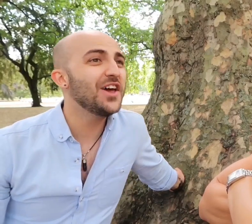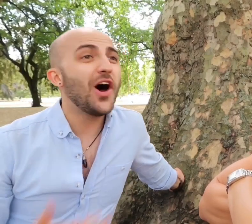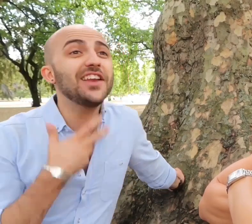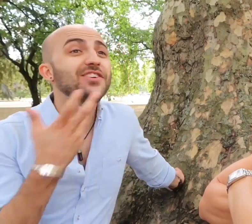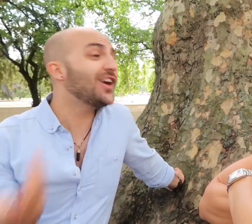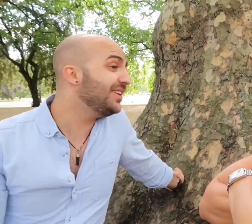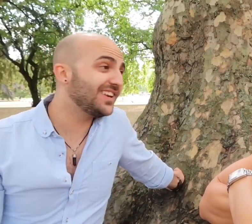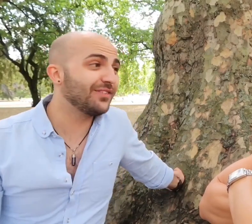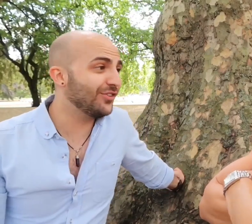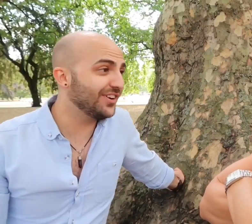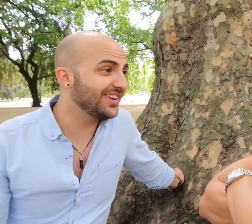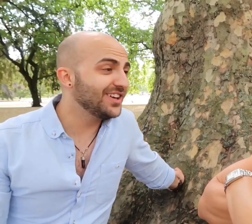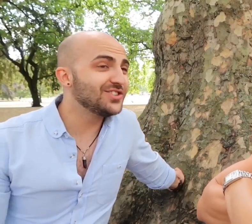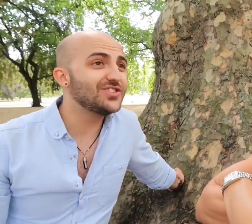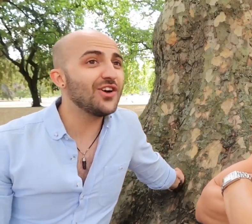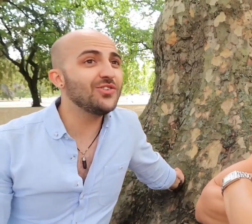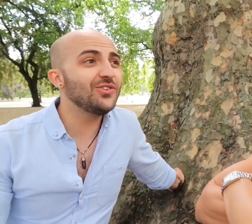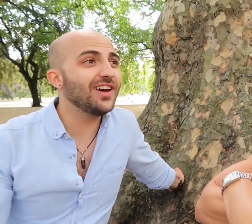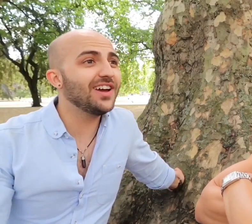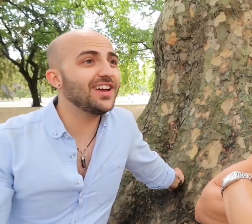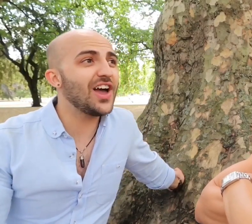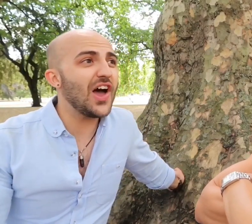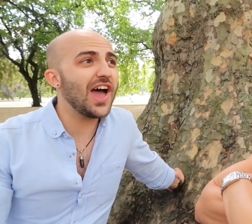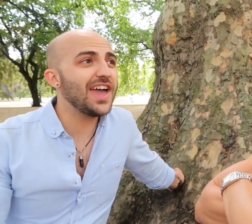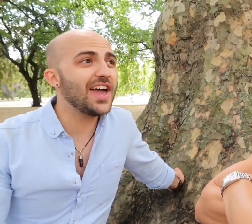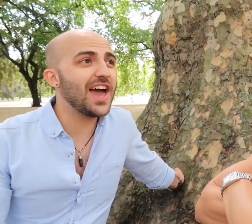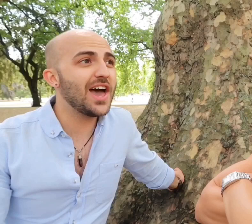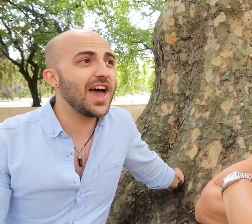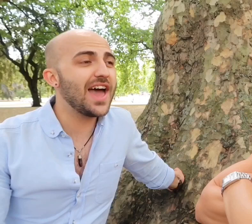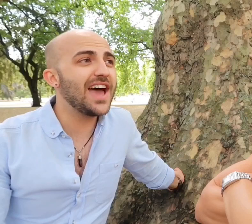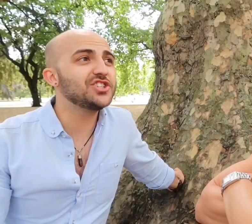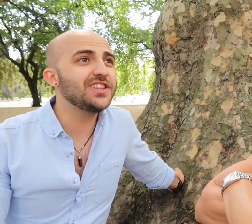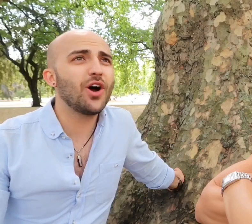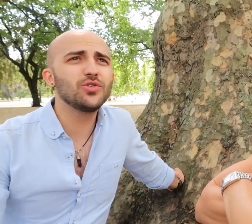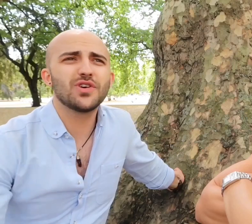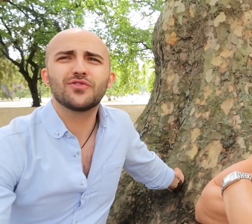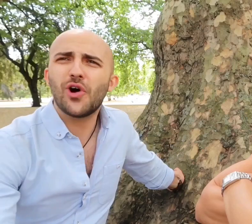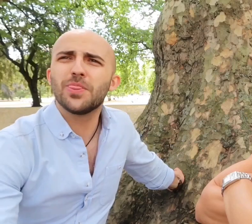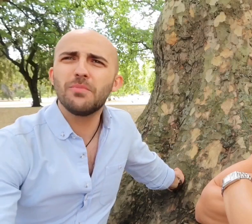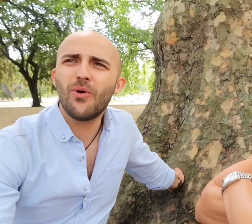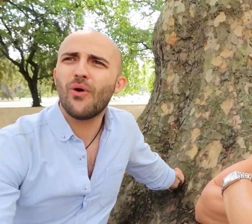I didn't know any different so and actually the older I've got the more